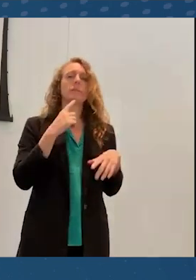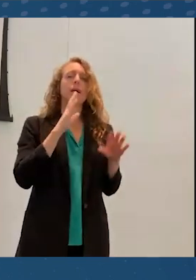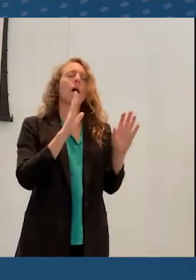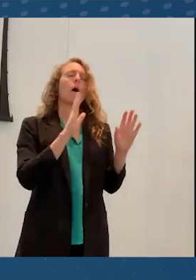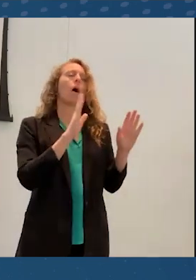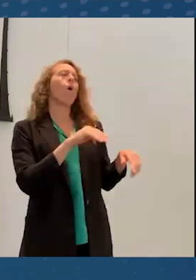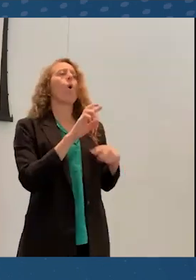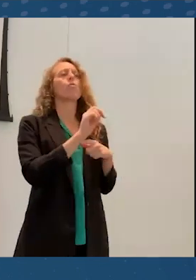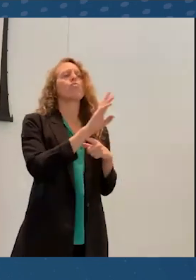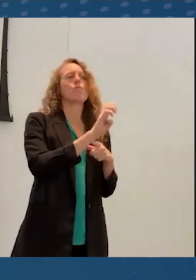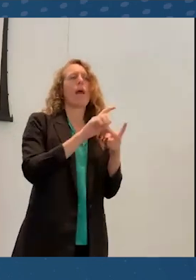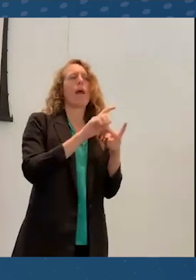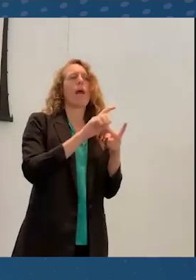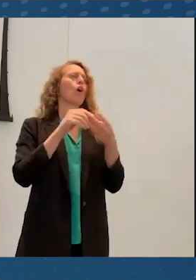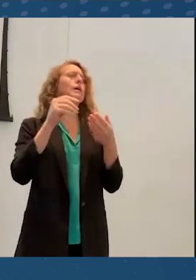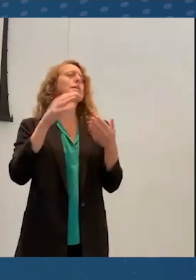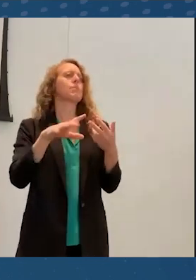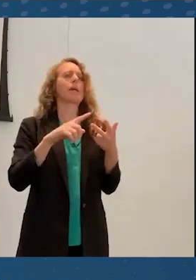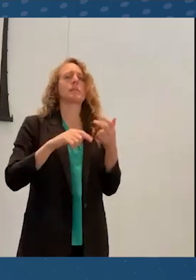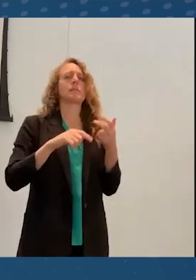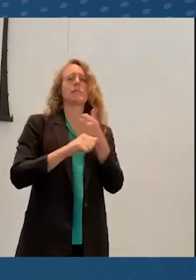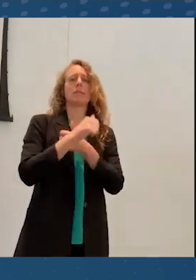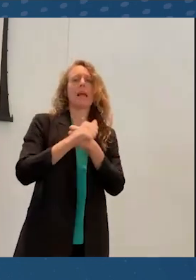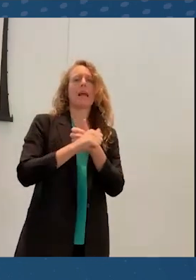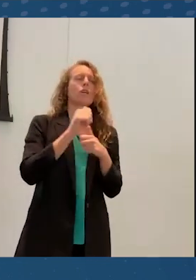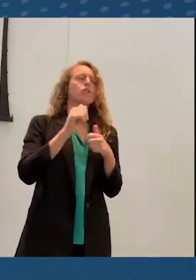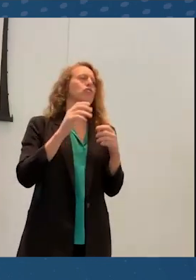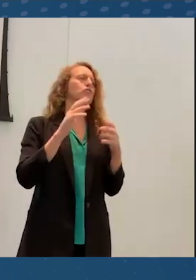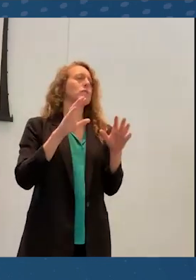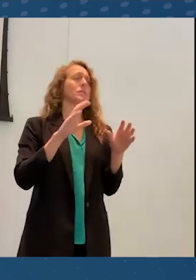or dangerous to do in the physical world.